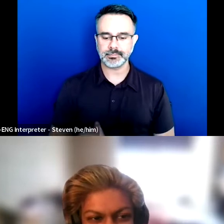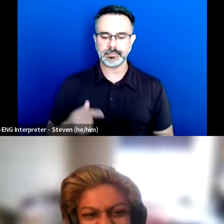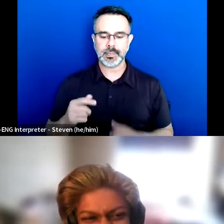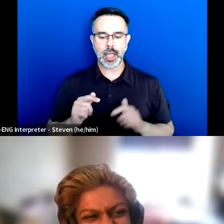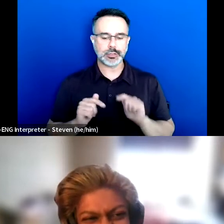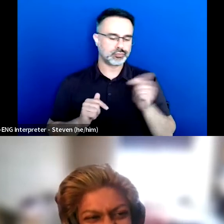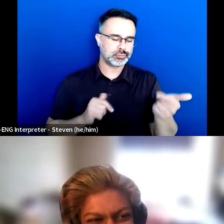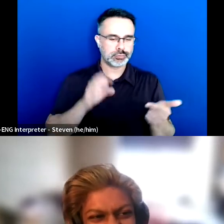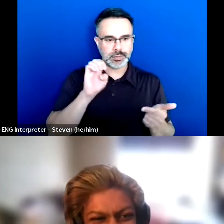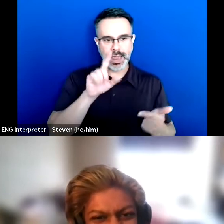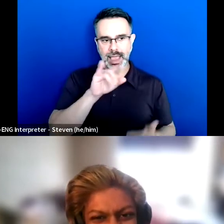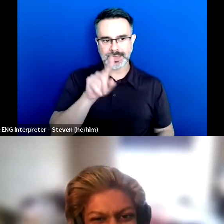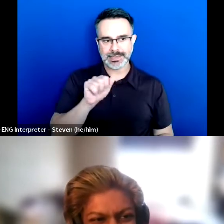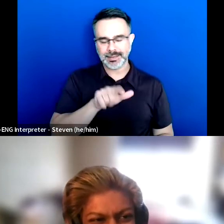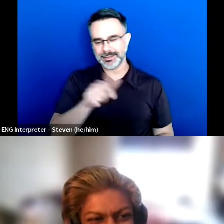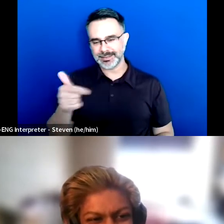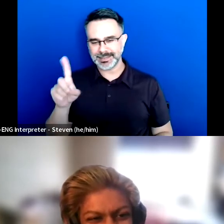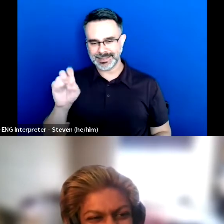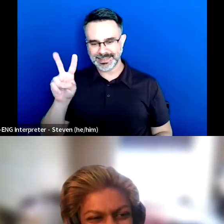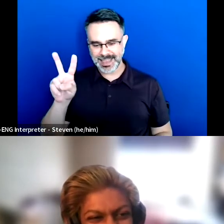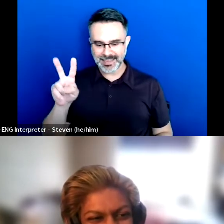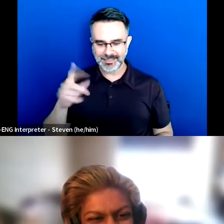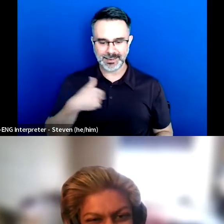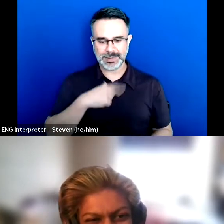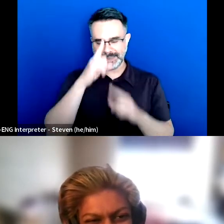so that we can have that in our heads [chuckle].